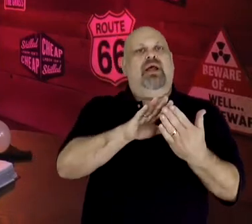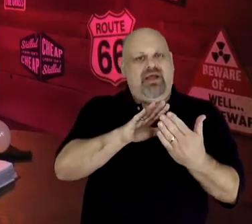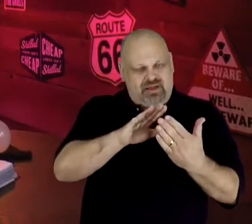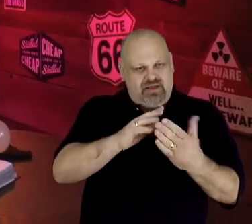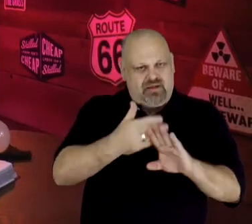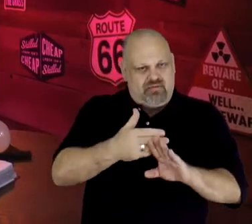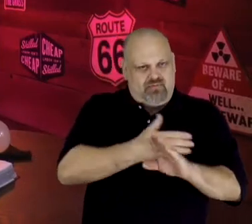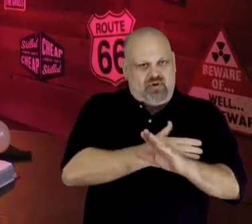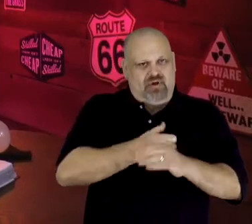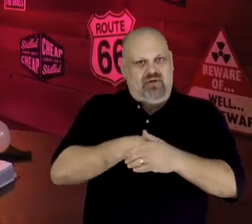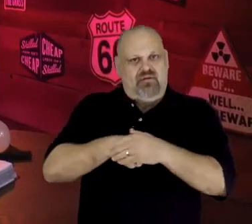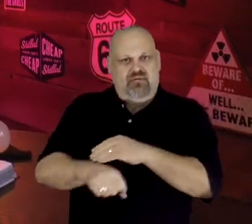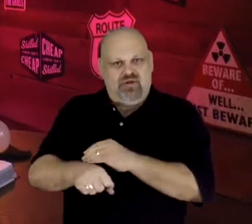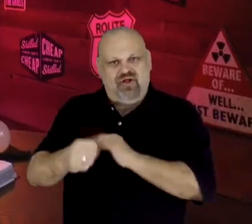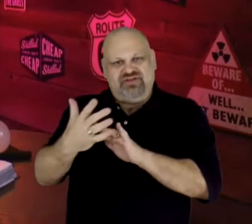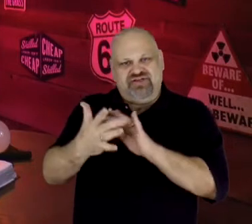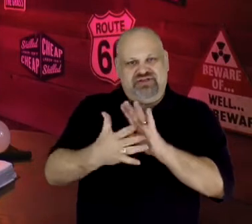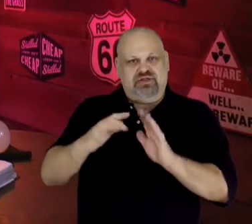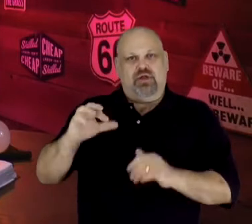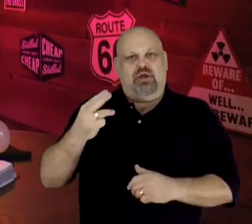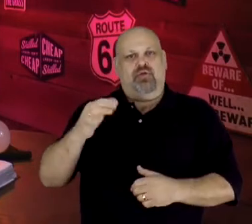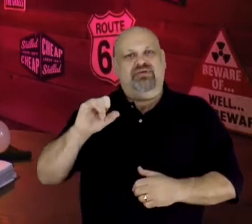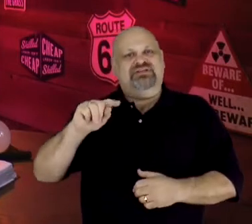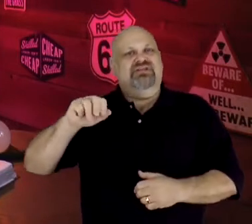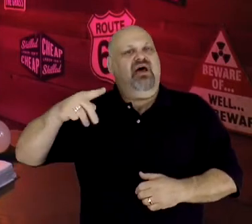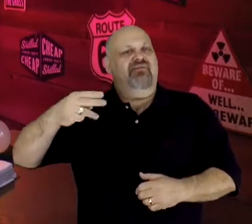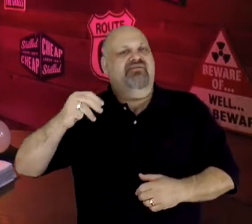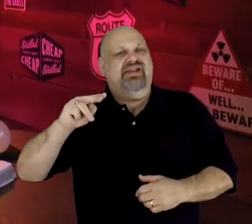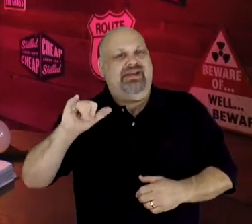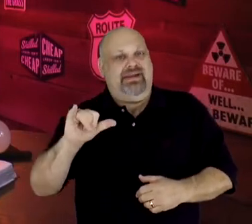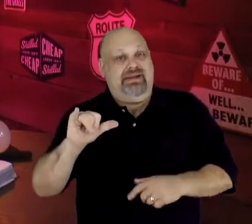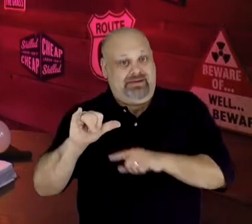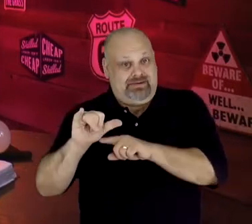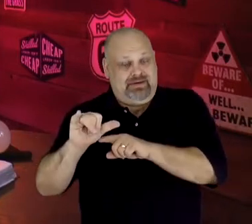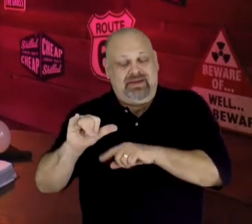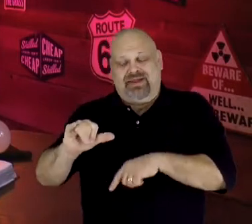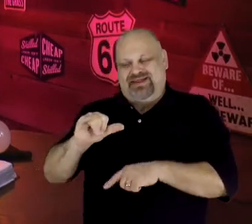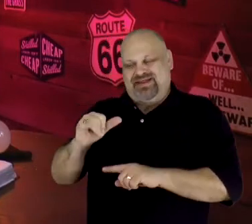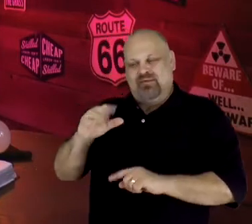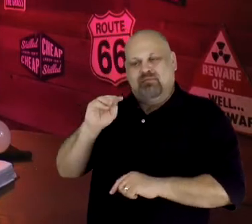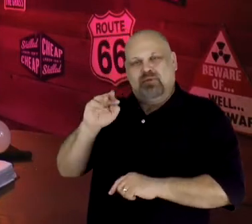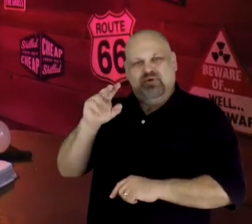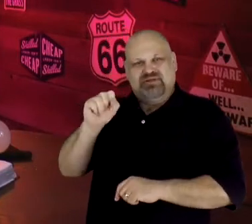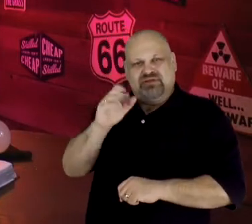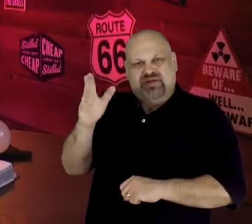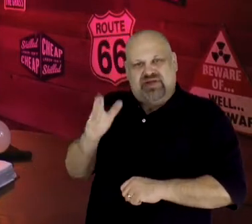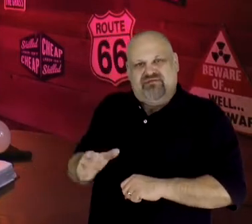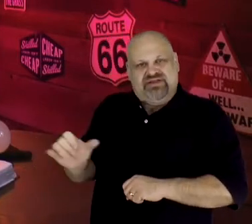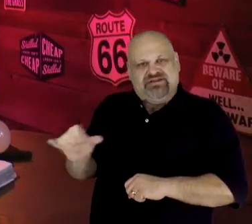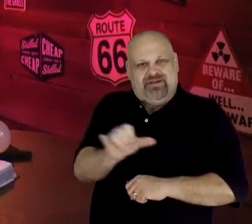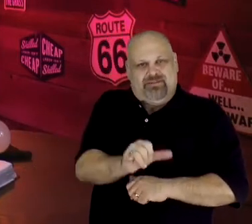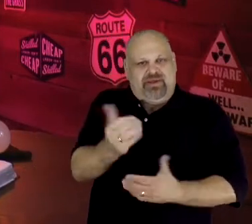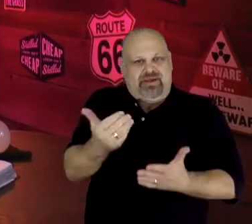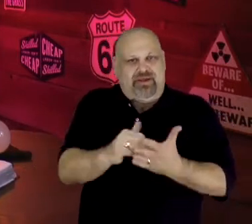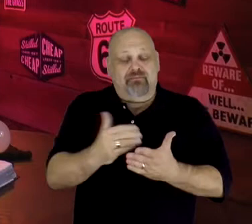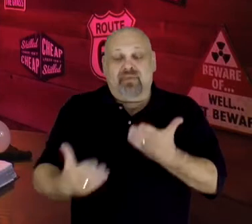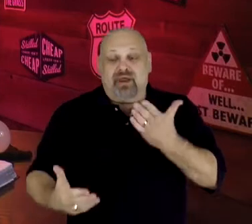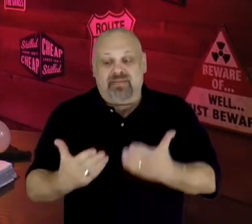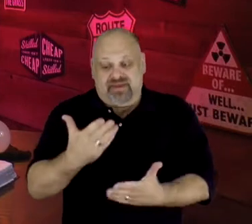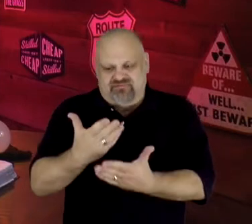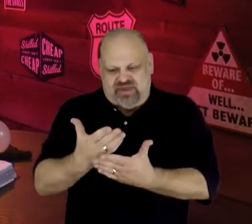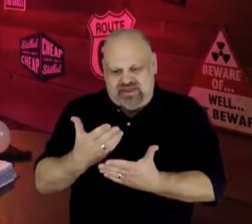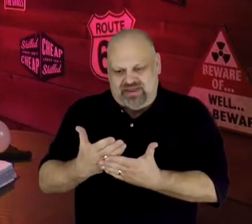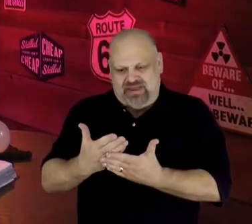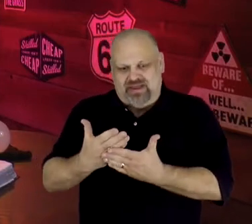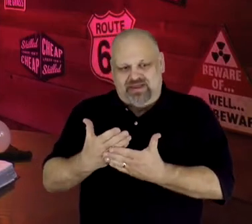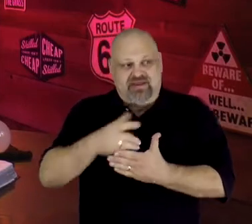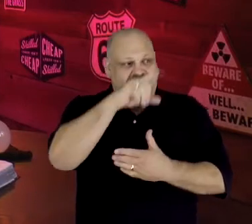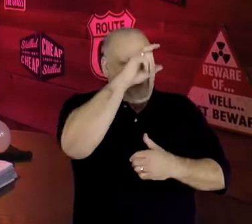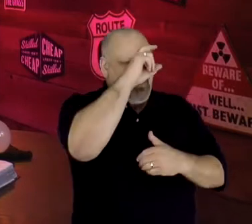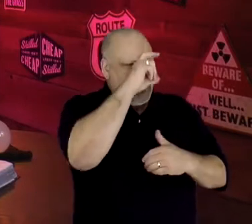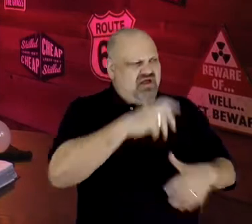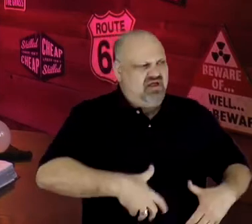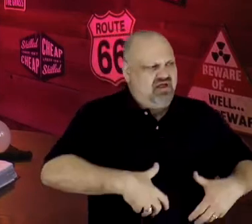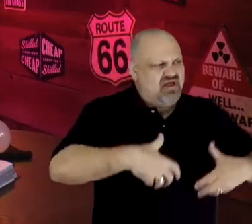he was never the same again. Perhaps it was the fact that he fled Pharaoh's rage, coupled with his